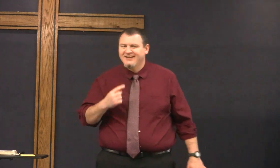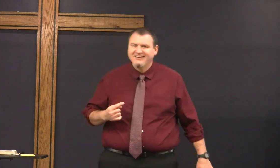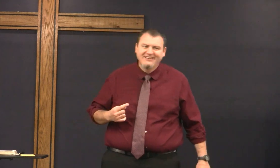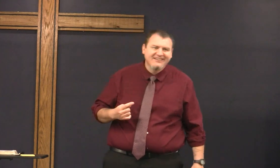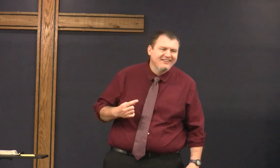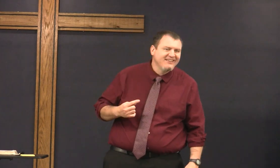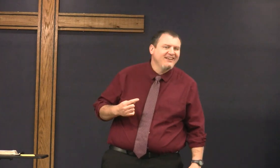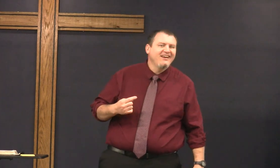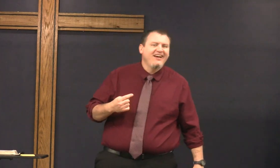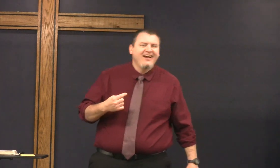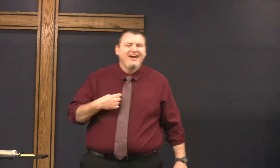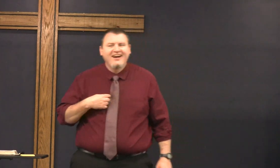Jesus said